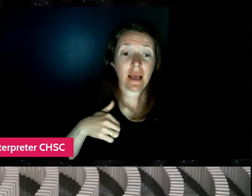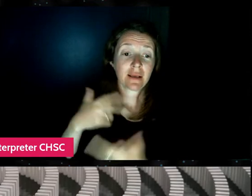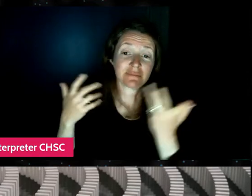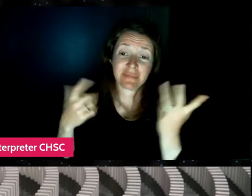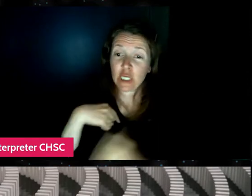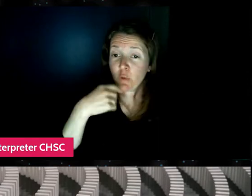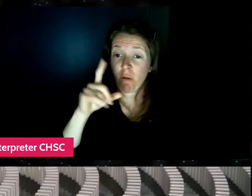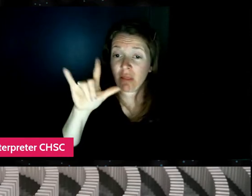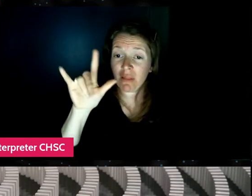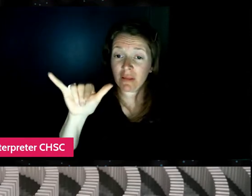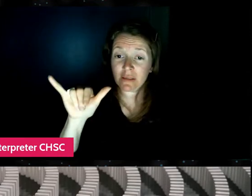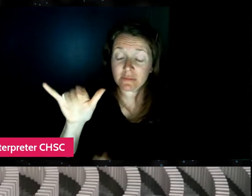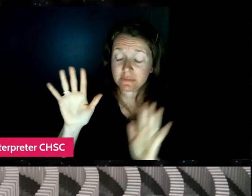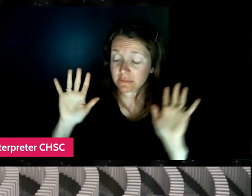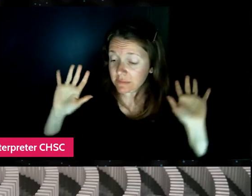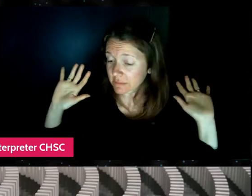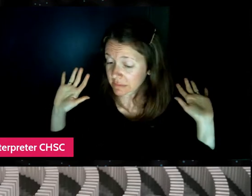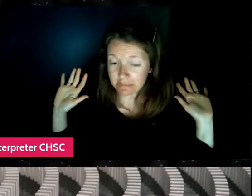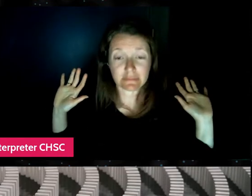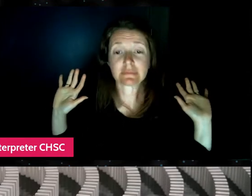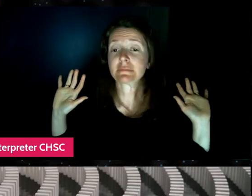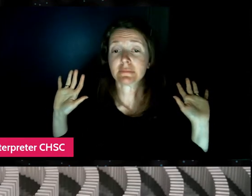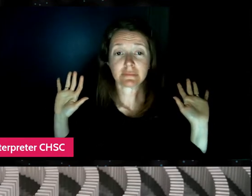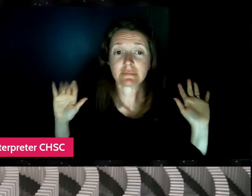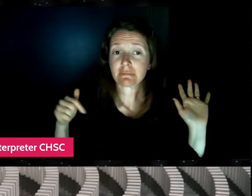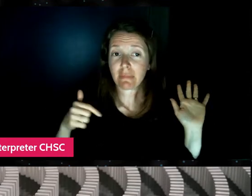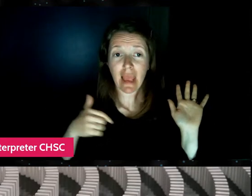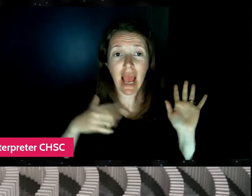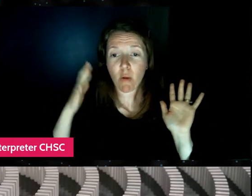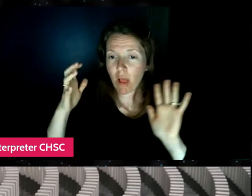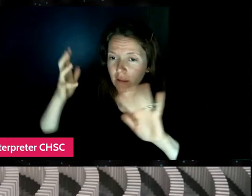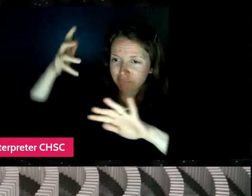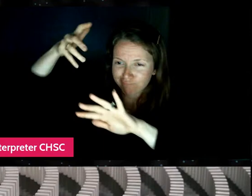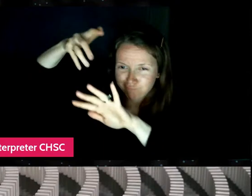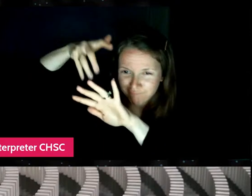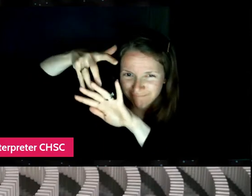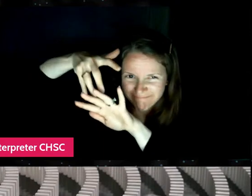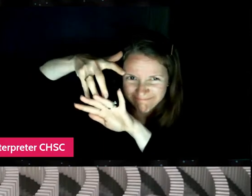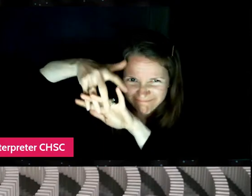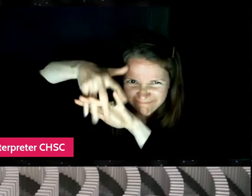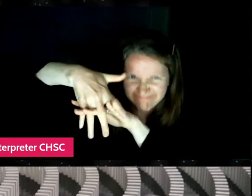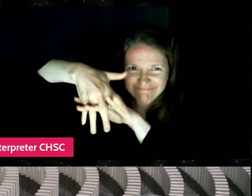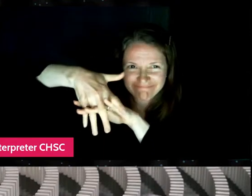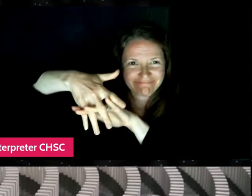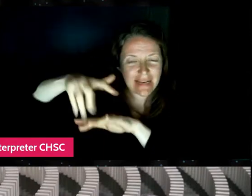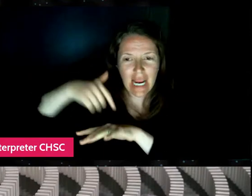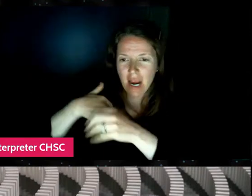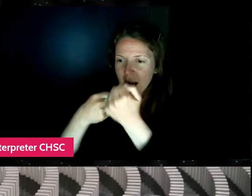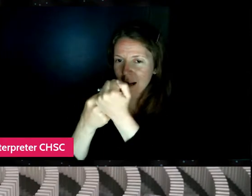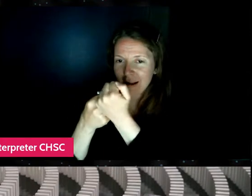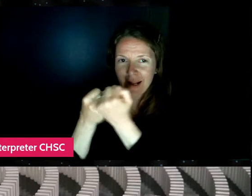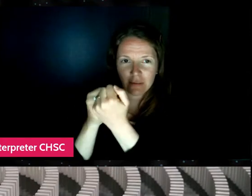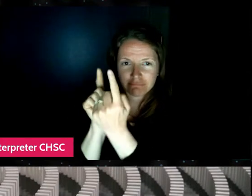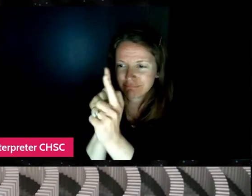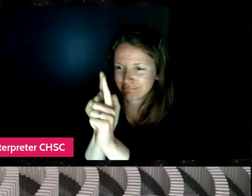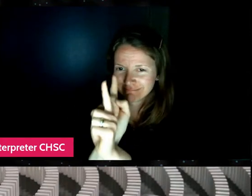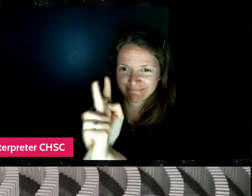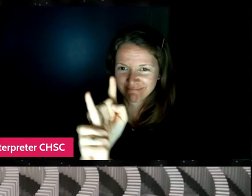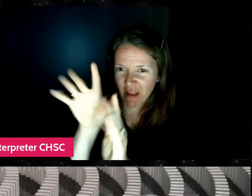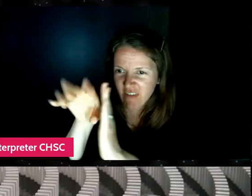like, look, I'm gonna kind of embed into this process. I'm gonna be there. I'm going to film, I'm just gonna be over your shoulder